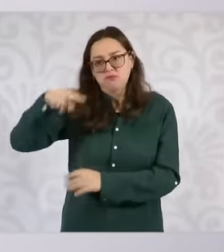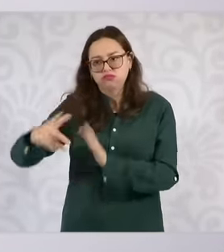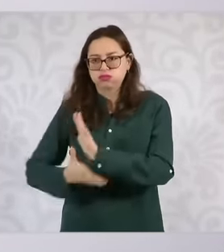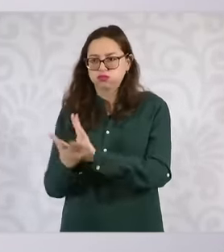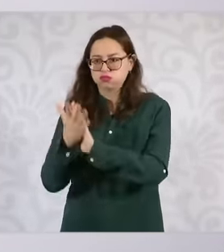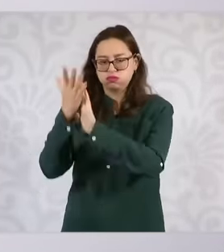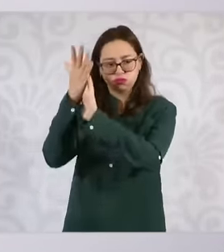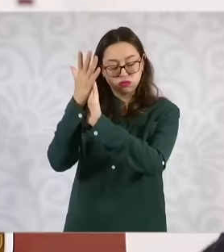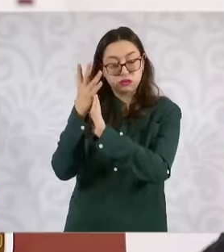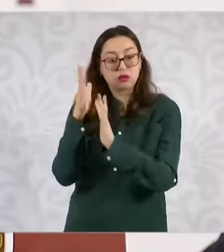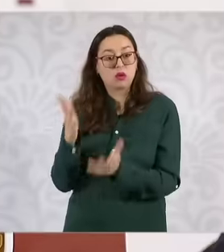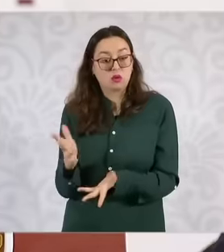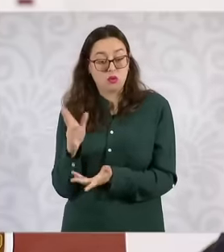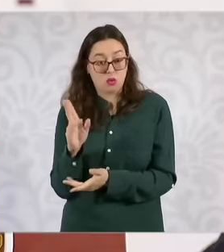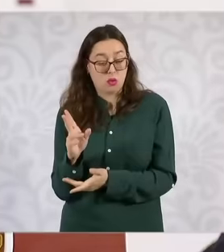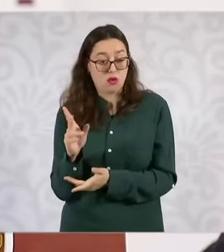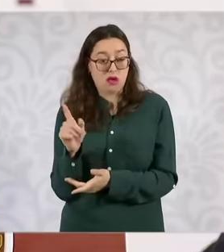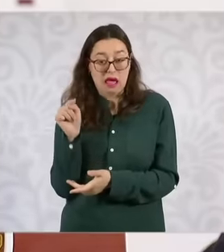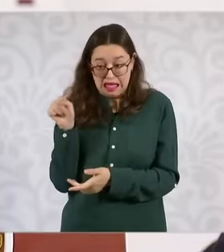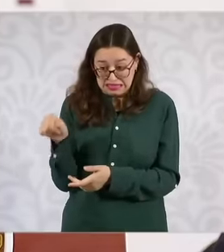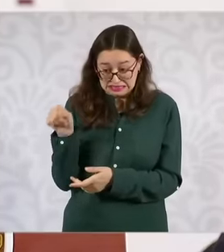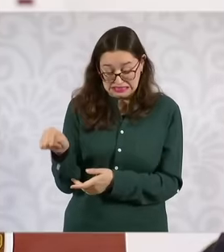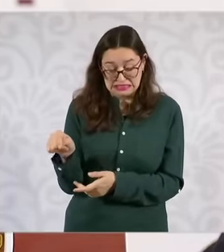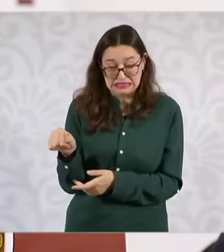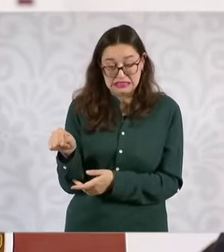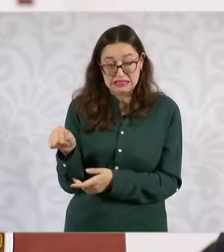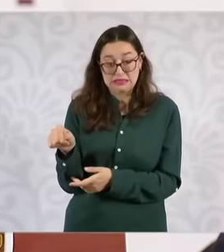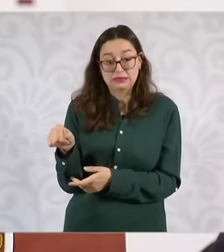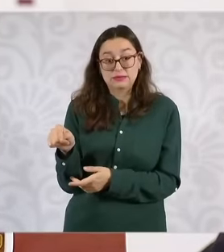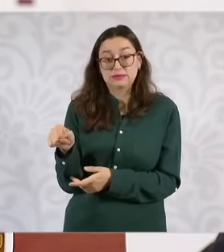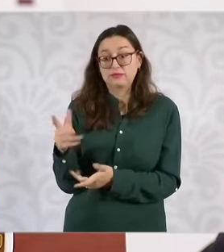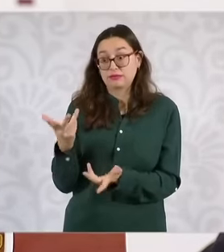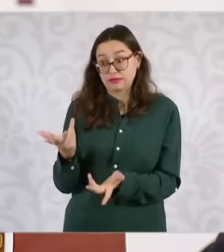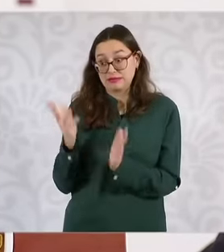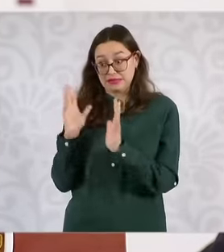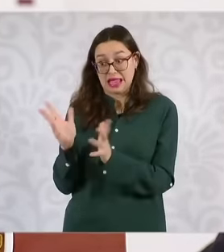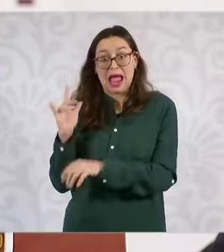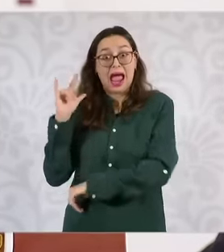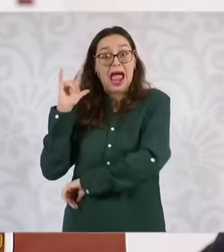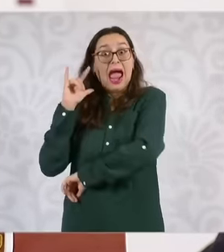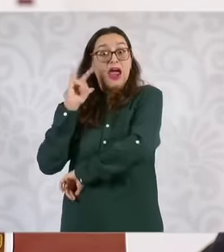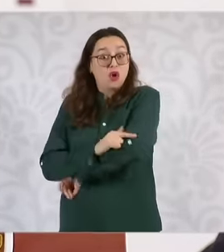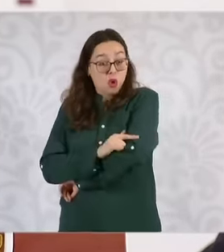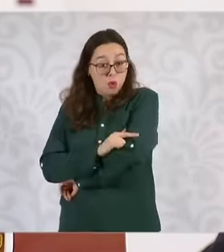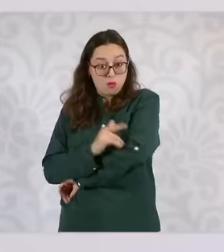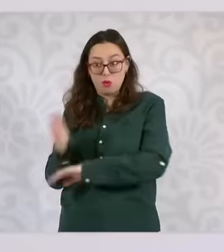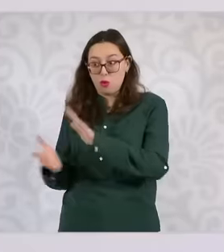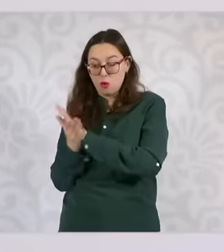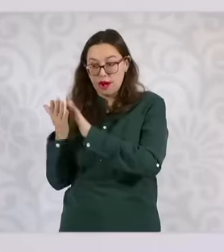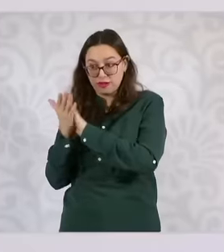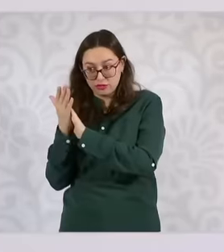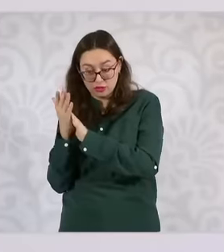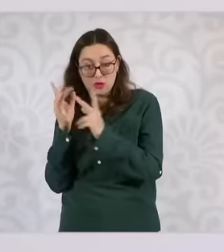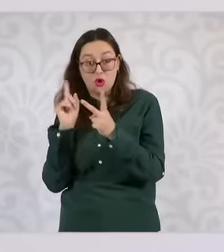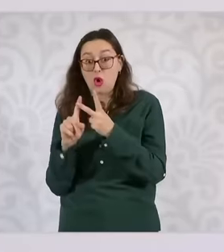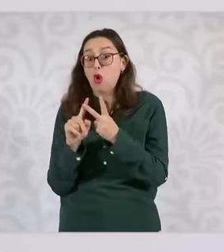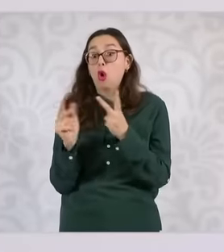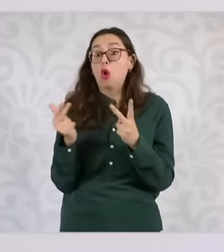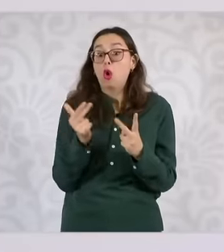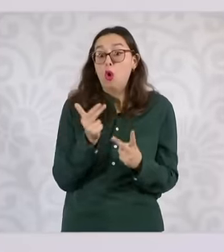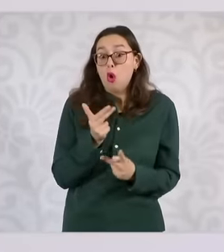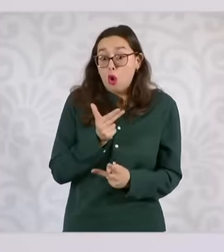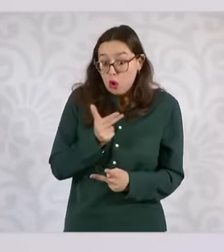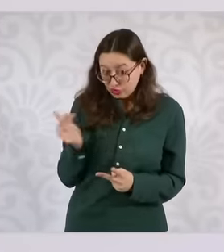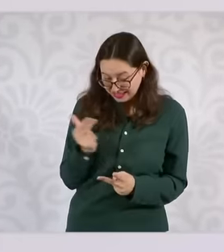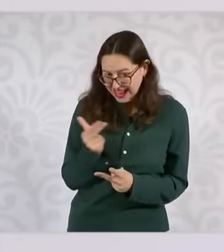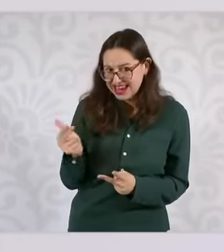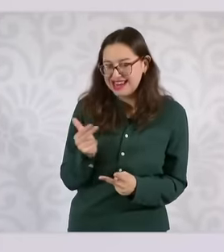Tulum now has the airport and the new hotel, which is also a hotel. very important